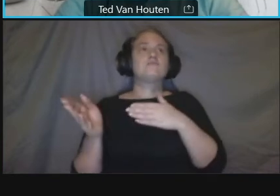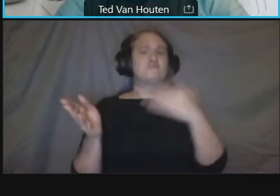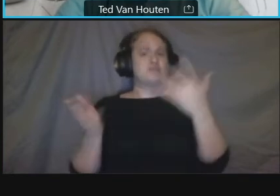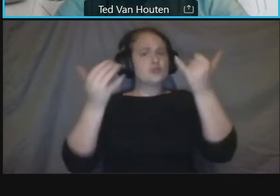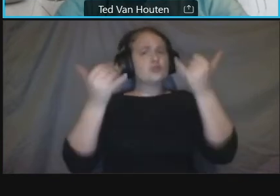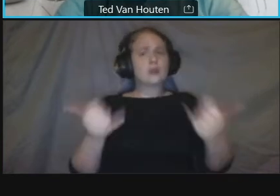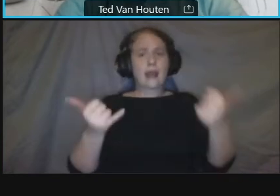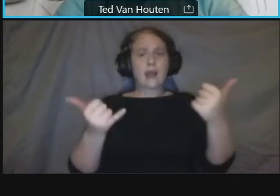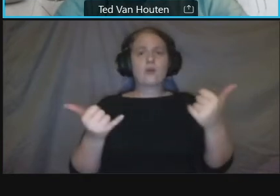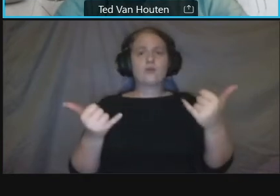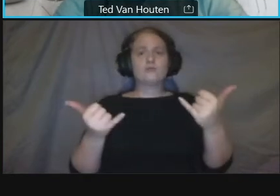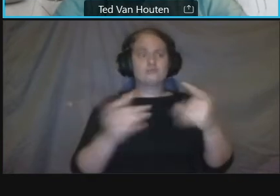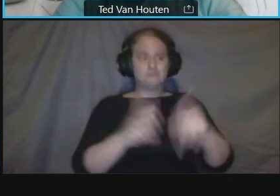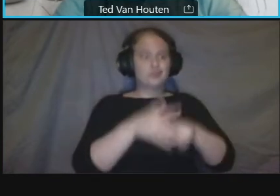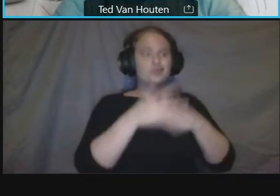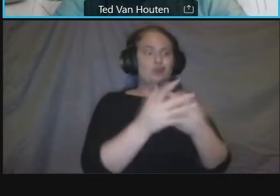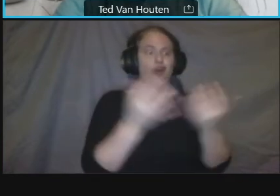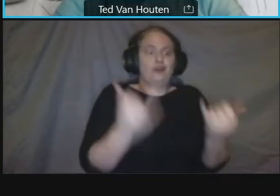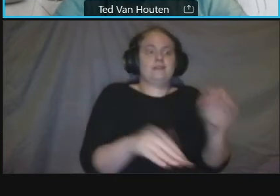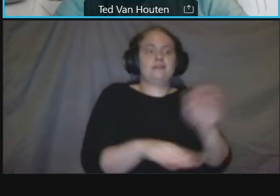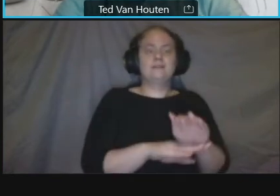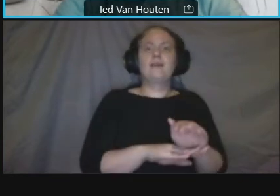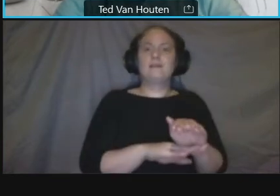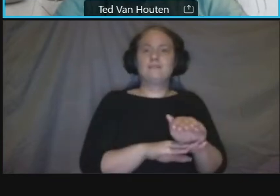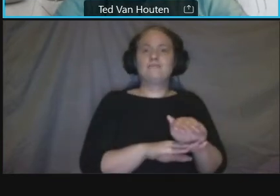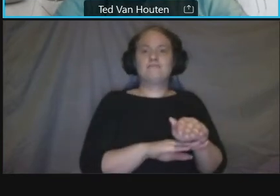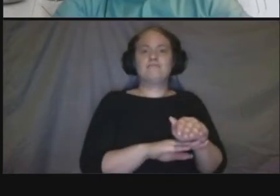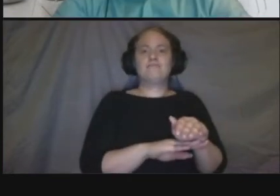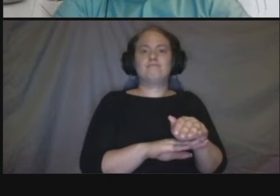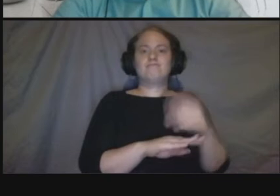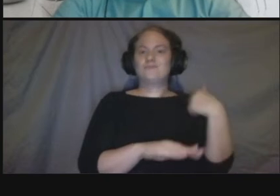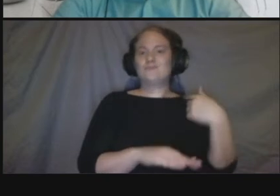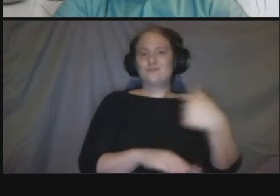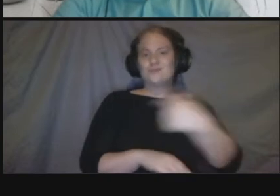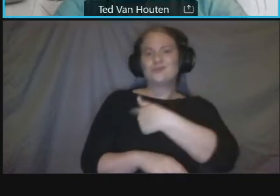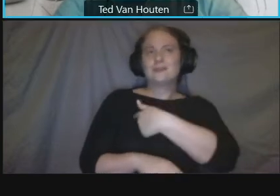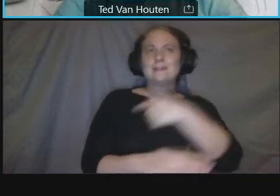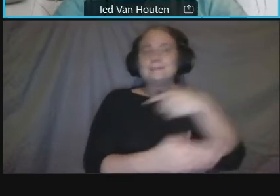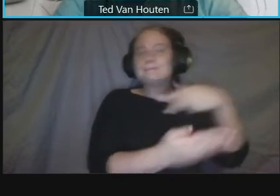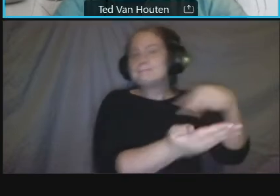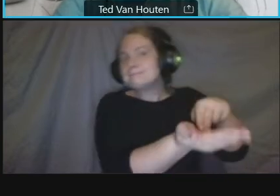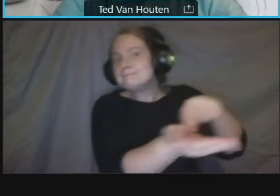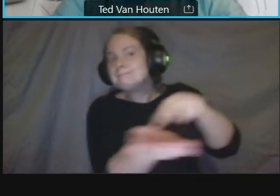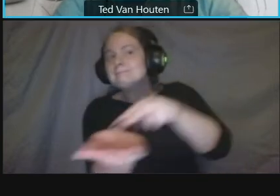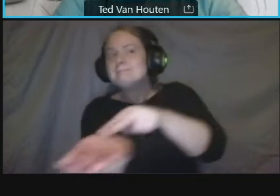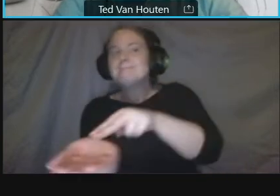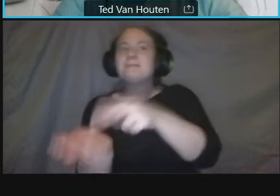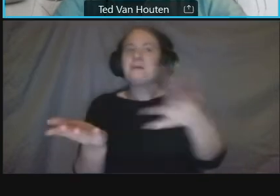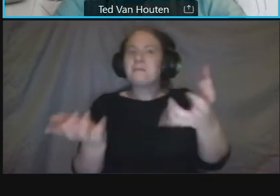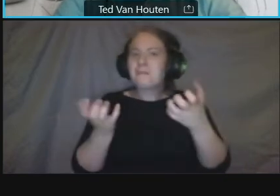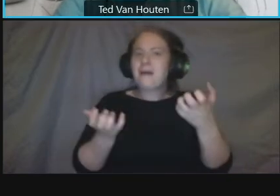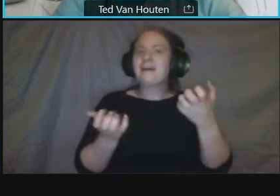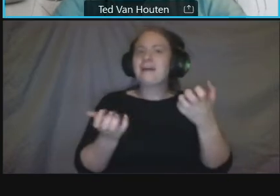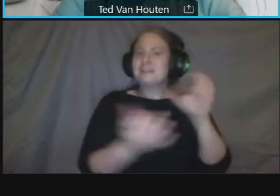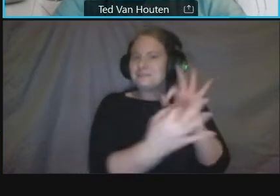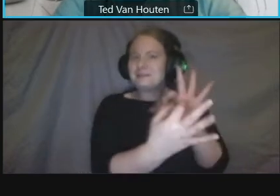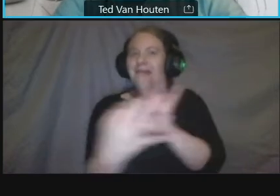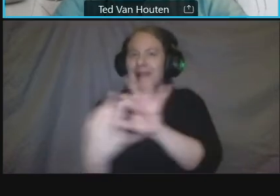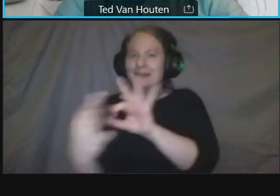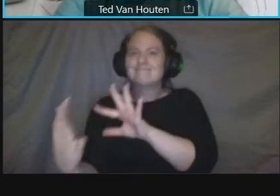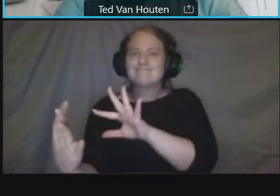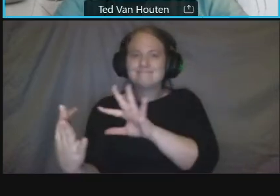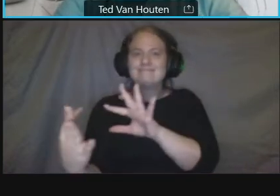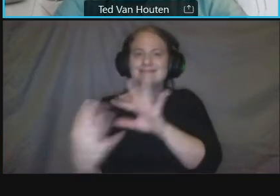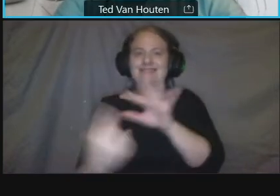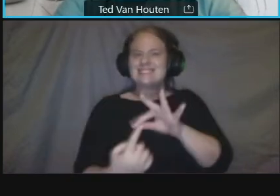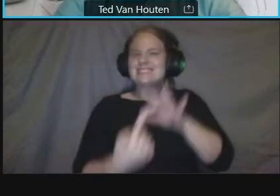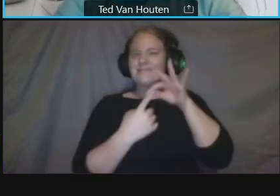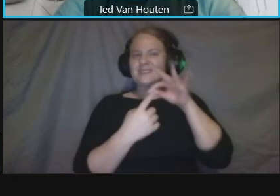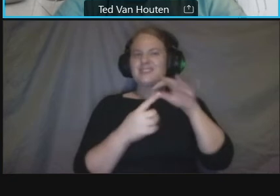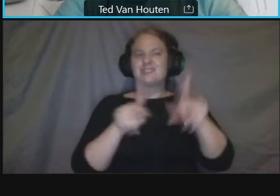tonight is is now when we um want to hear and need to hear um from the residents from people who uh